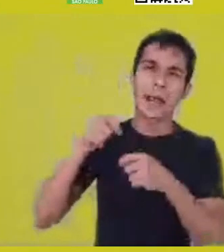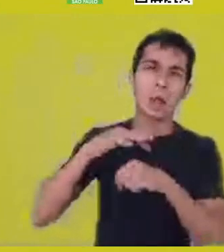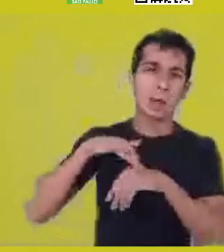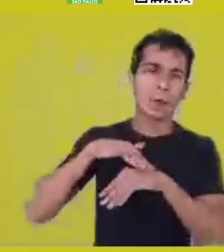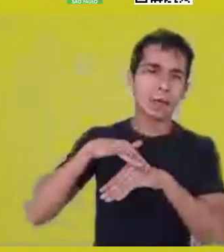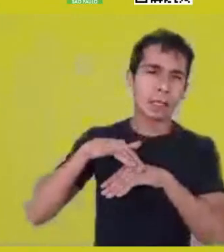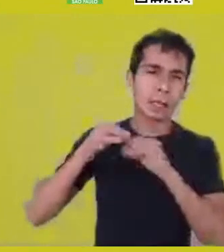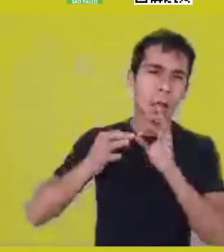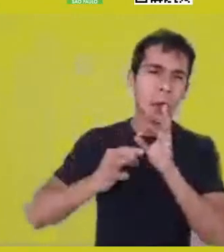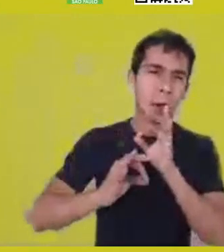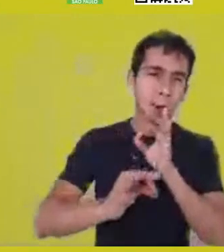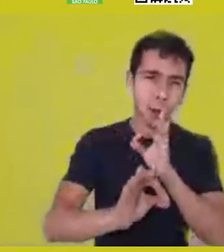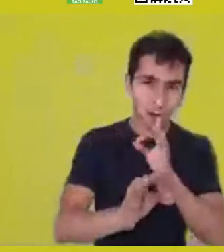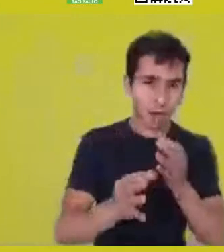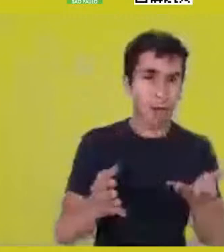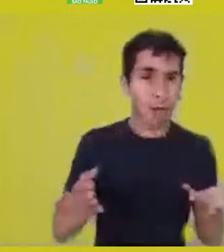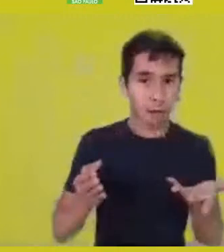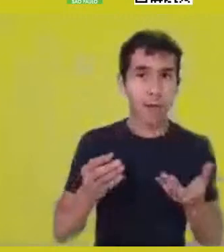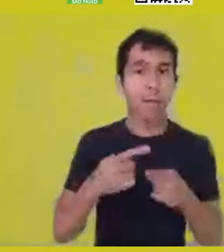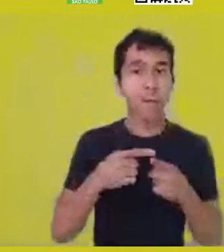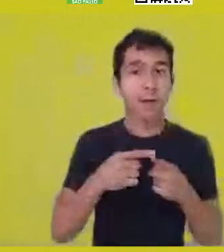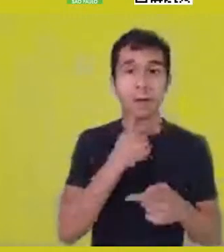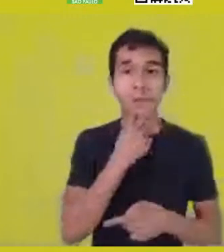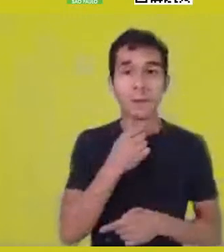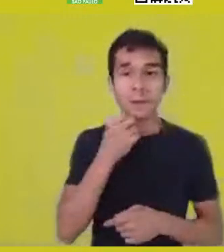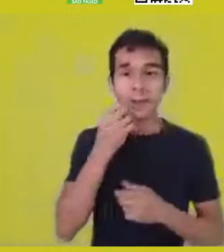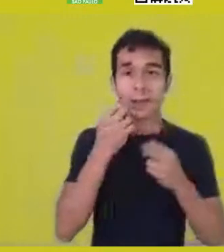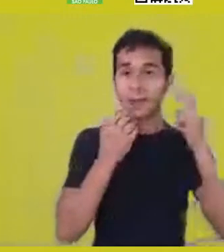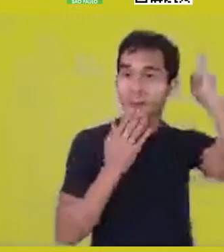that reflects what Krenak himself poses,